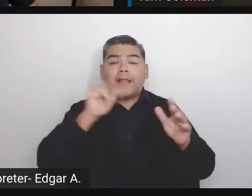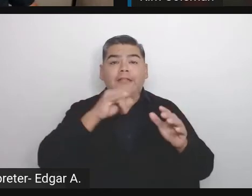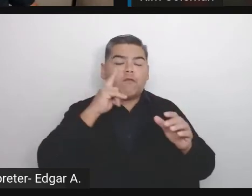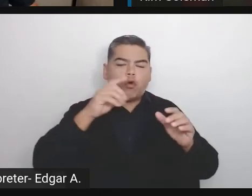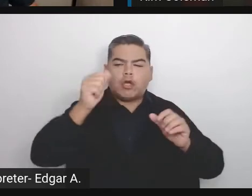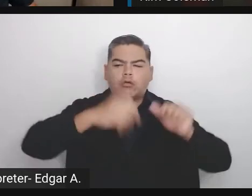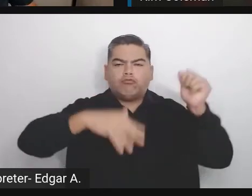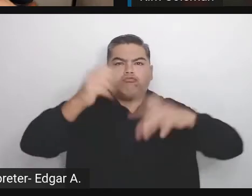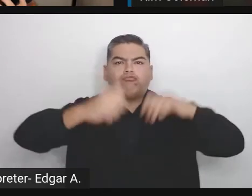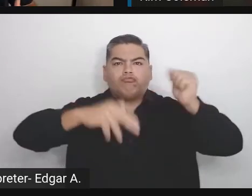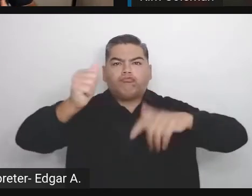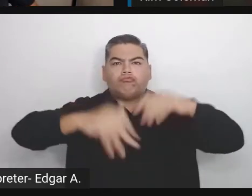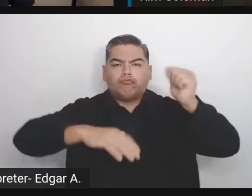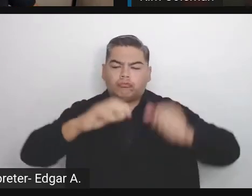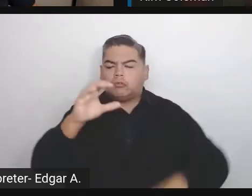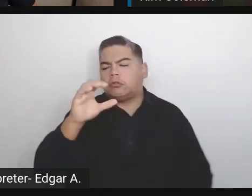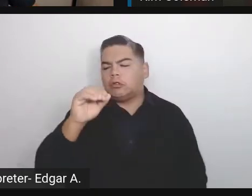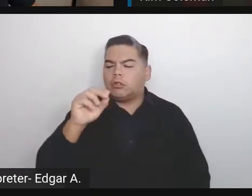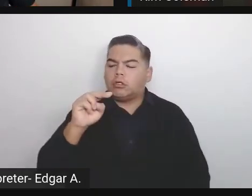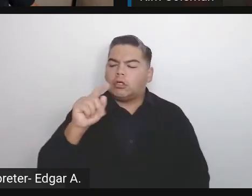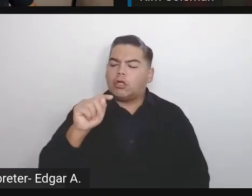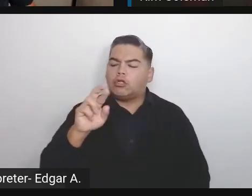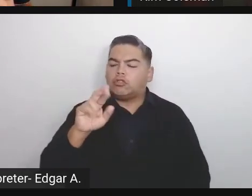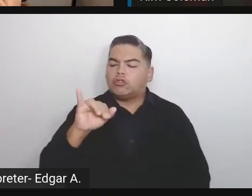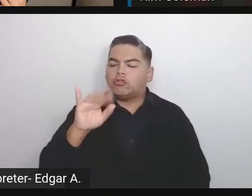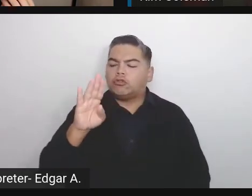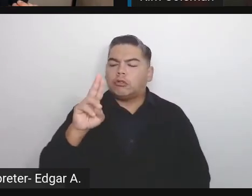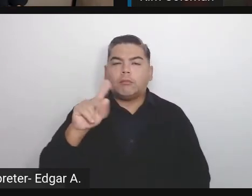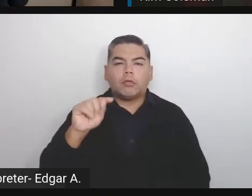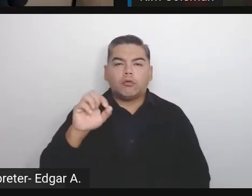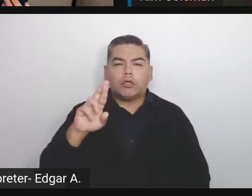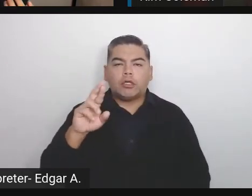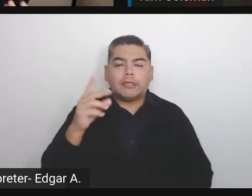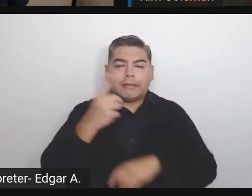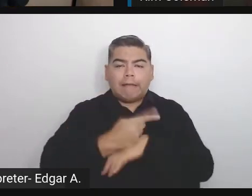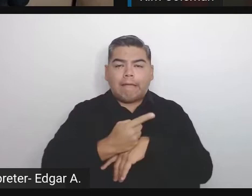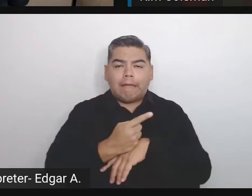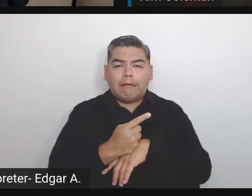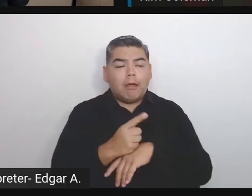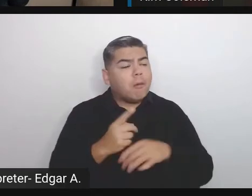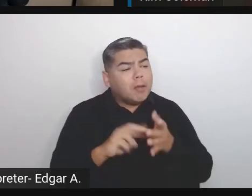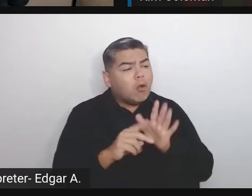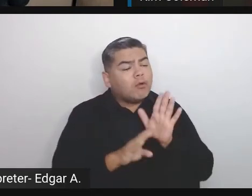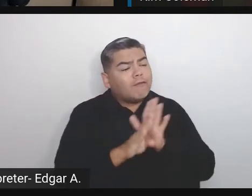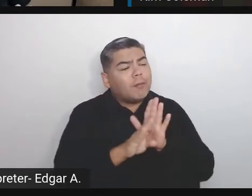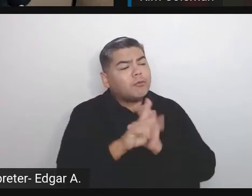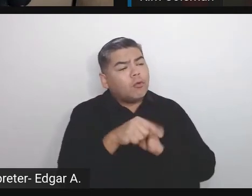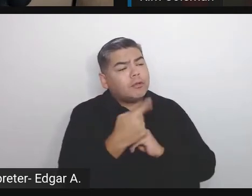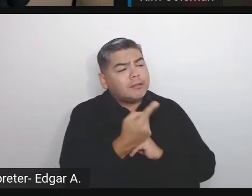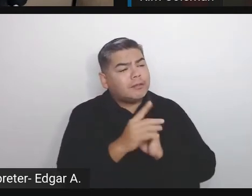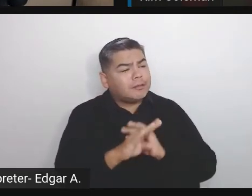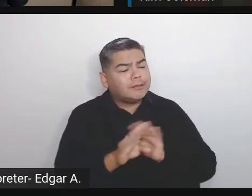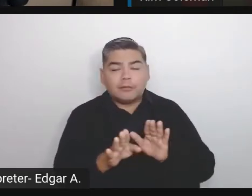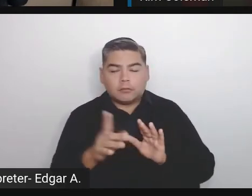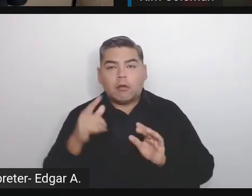that can be filled. If you have this will to learn and you will find something